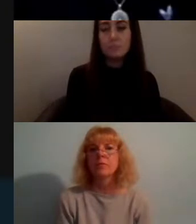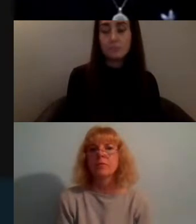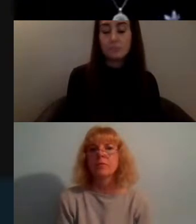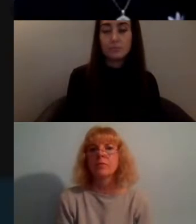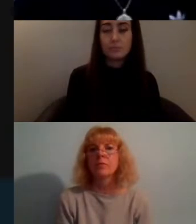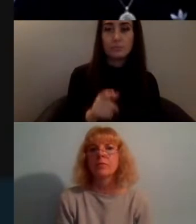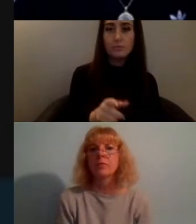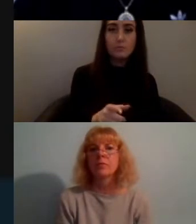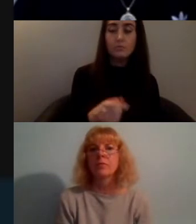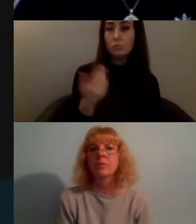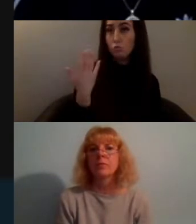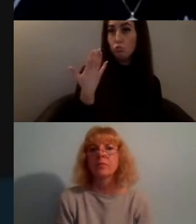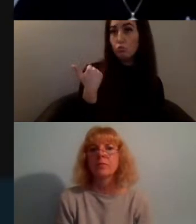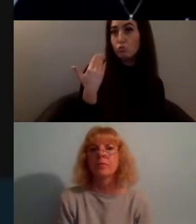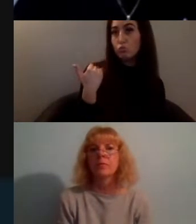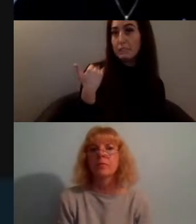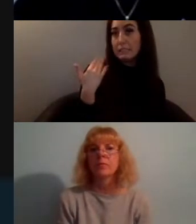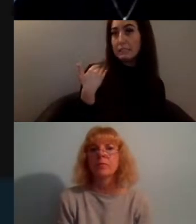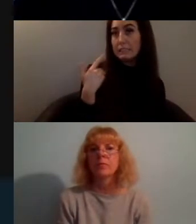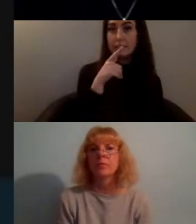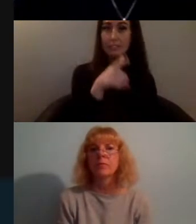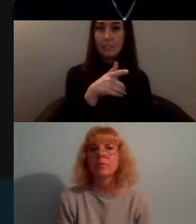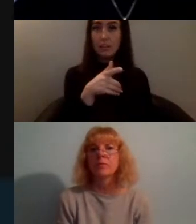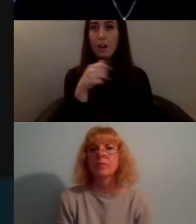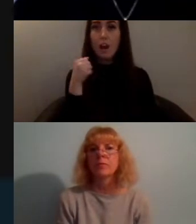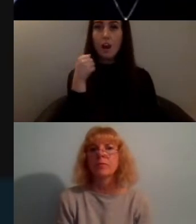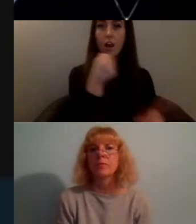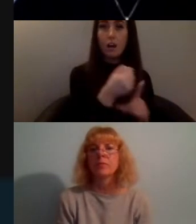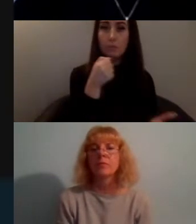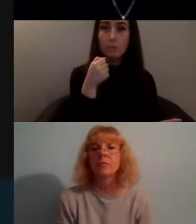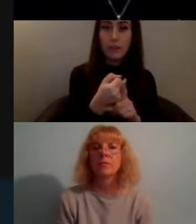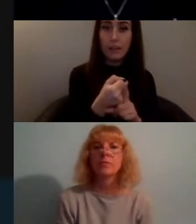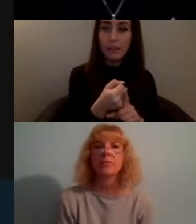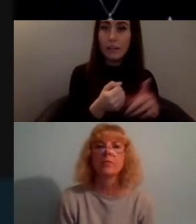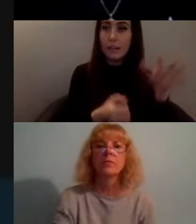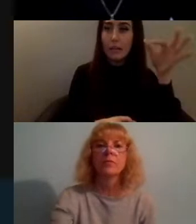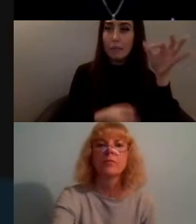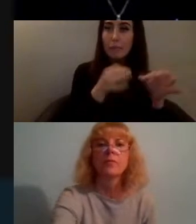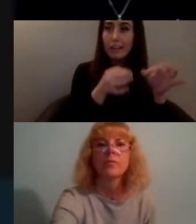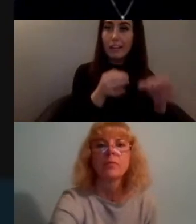recently a campaign for political prisoner Mumia Abu-Jamal that i've been involved in for quite a